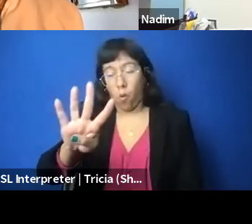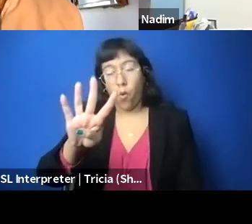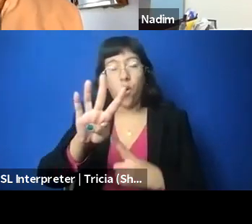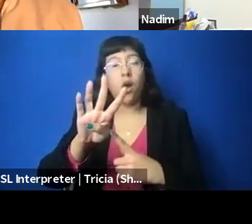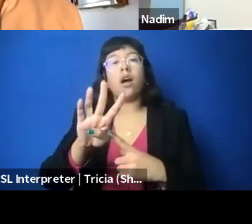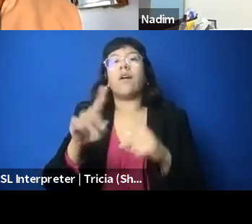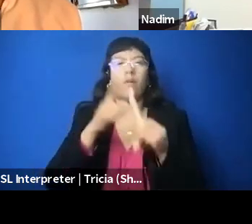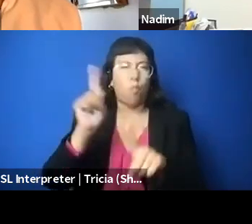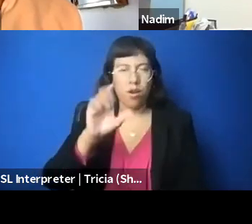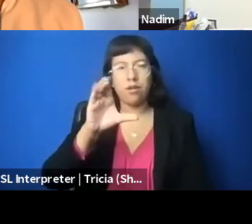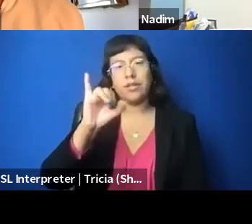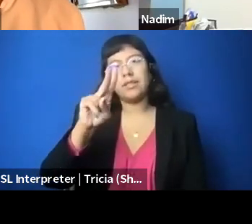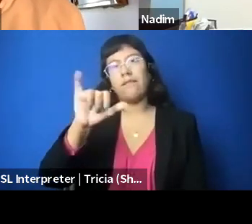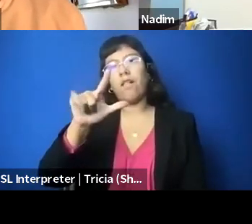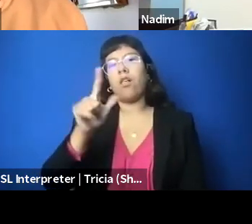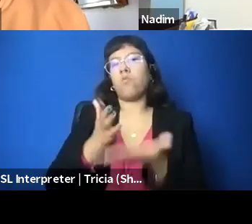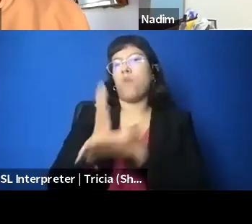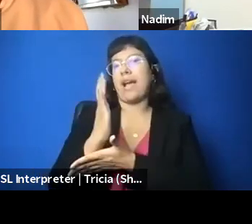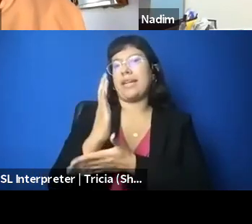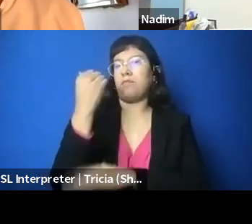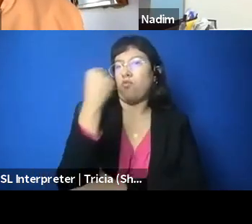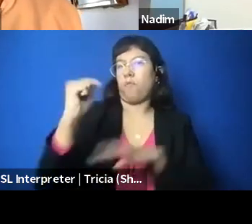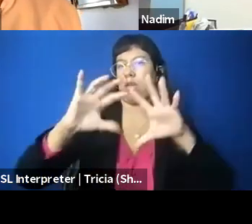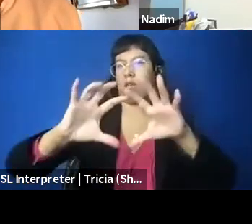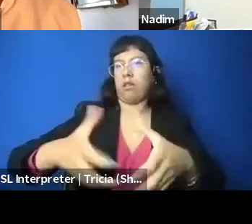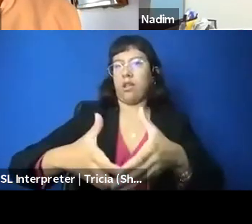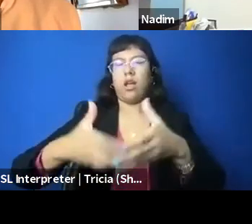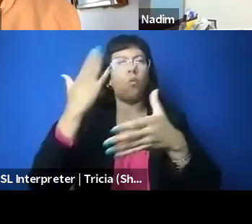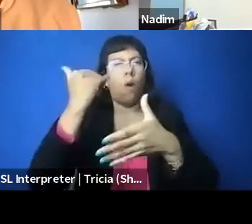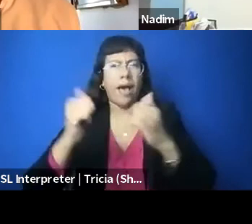and the idea behind that, this was during a time when, you know, black students in the United States